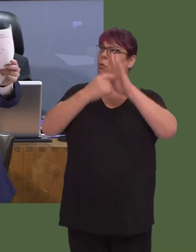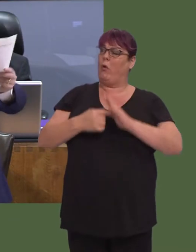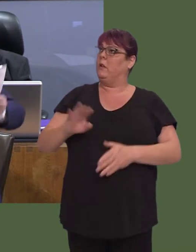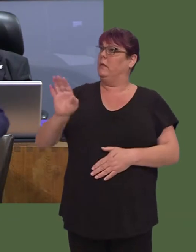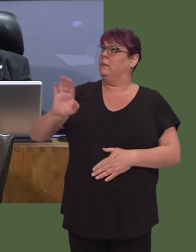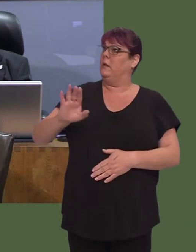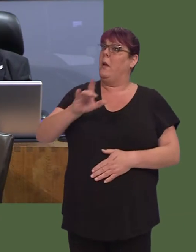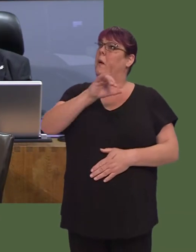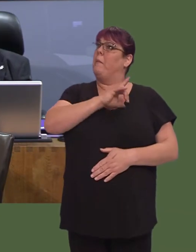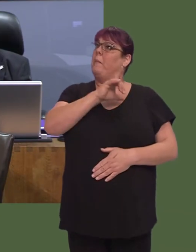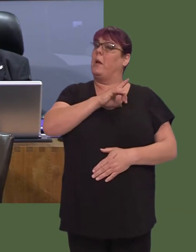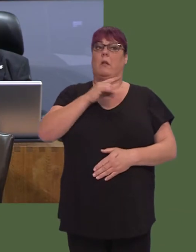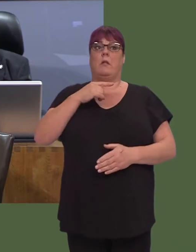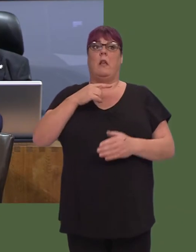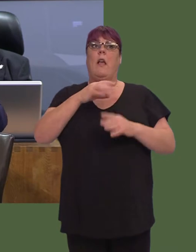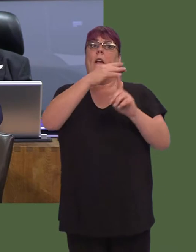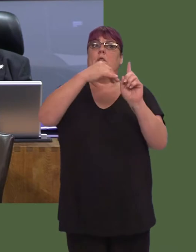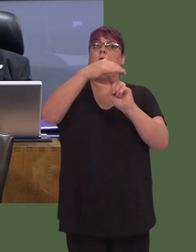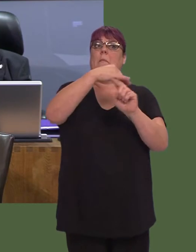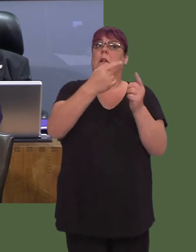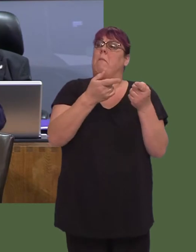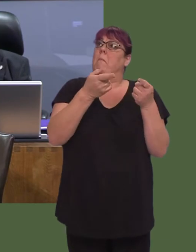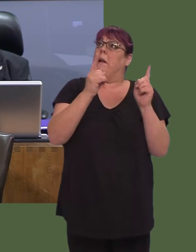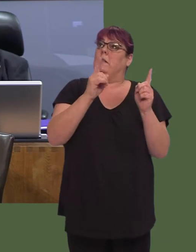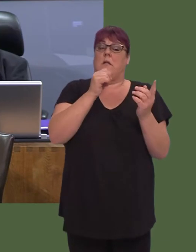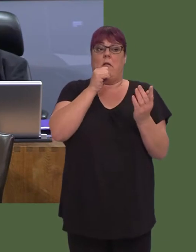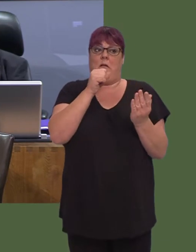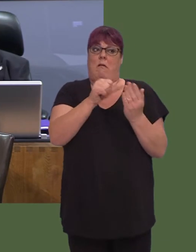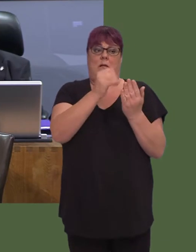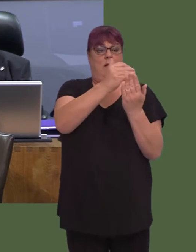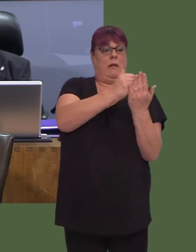remit letter from the environment Minister, which sets the priorities for Natural Resources